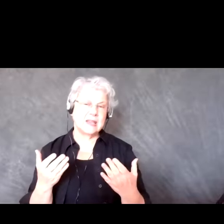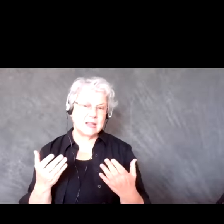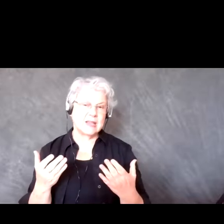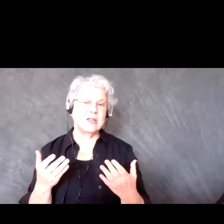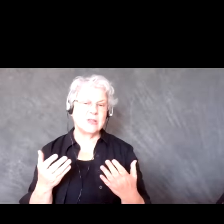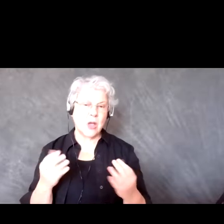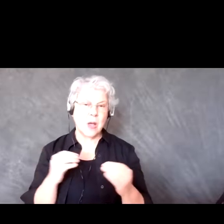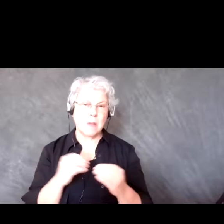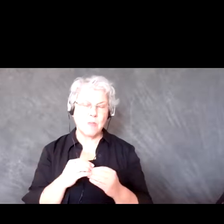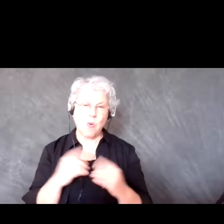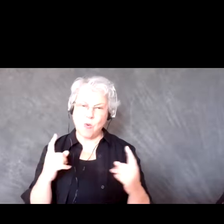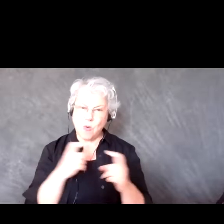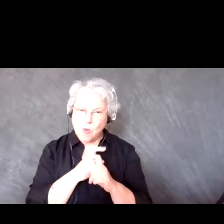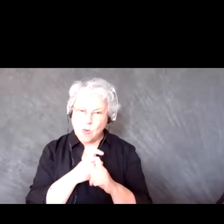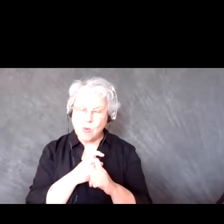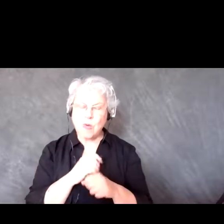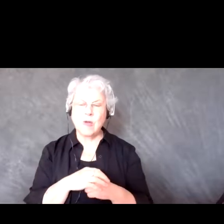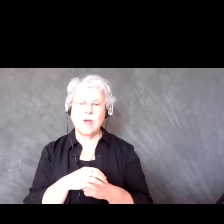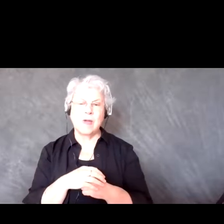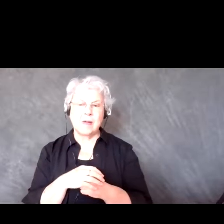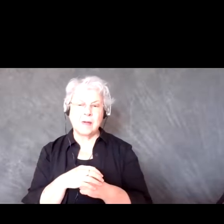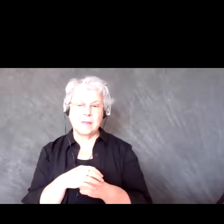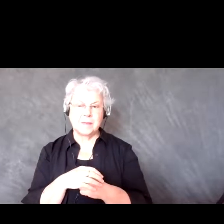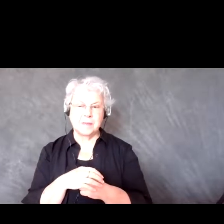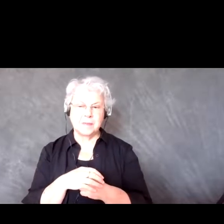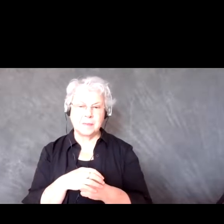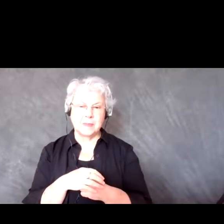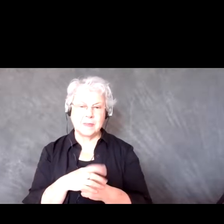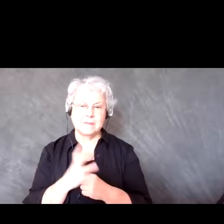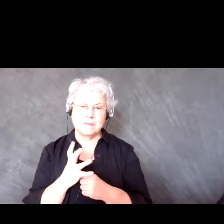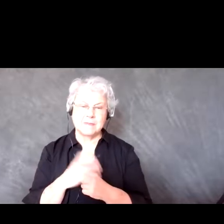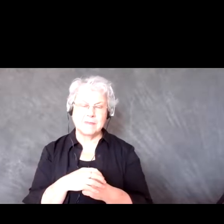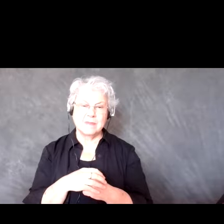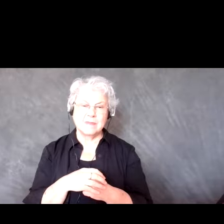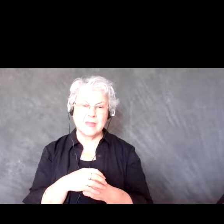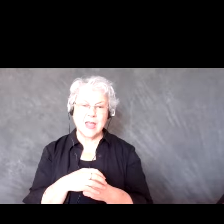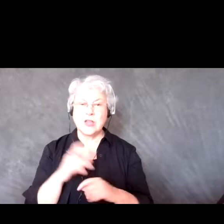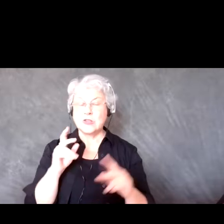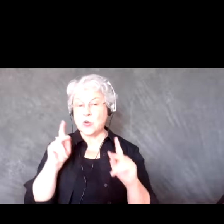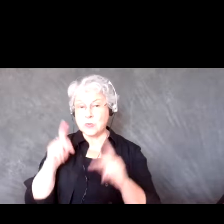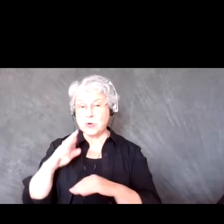difficult I would say. It does impact the person Zooming in. I have done a few